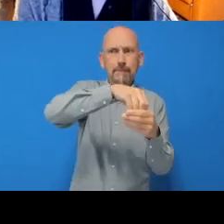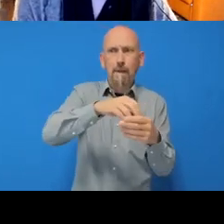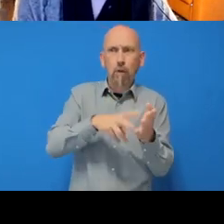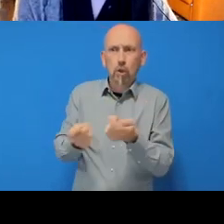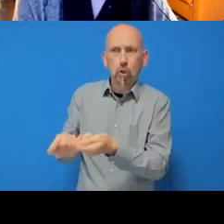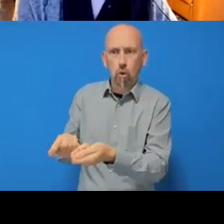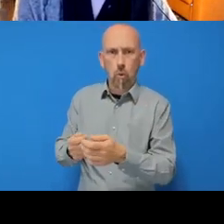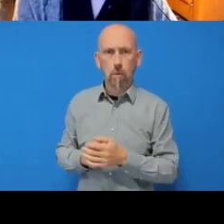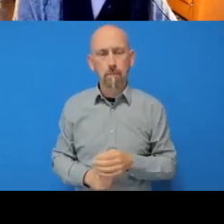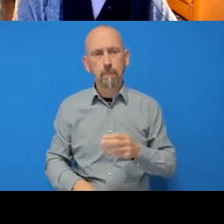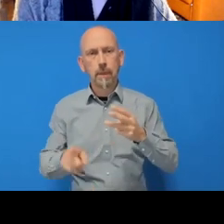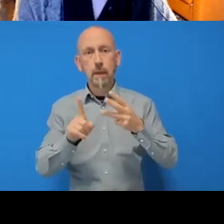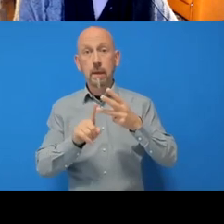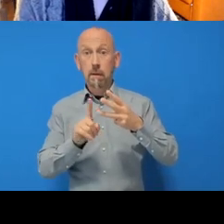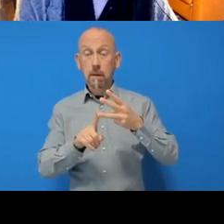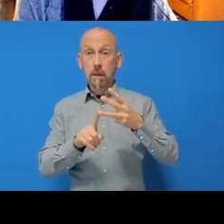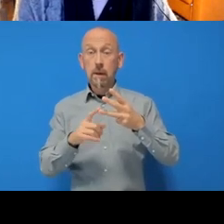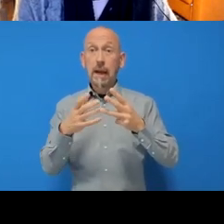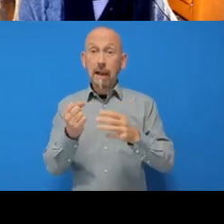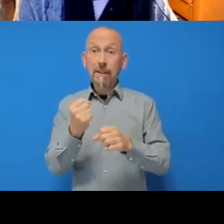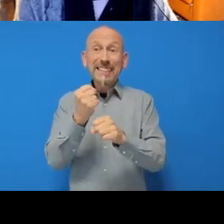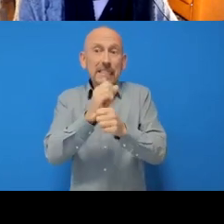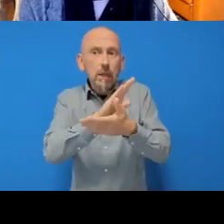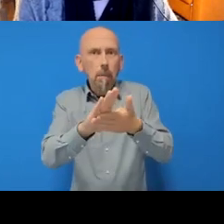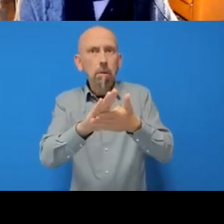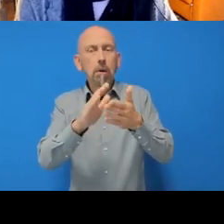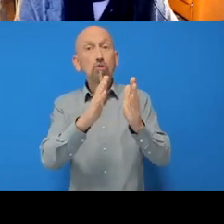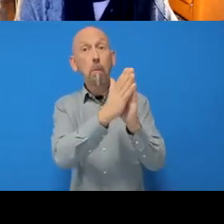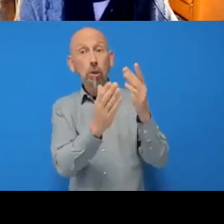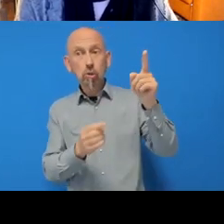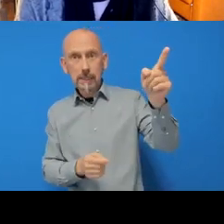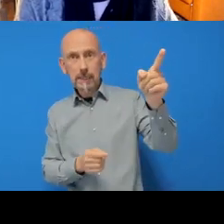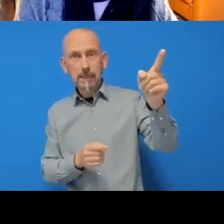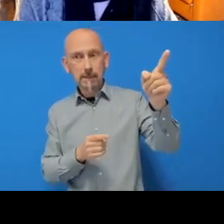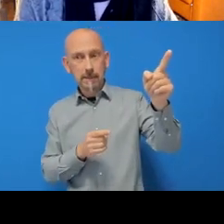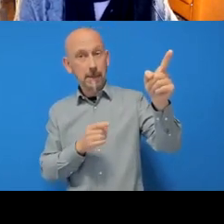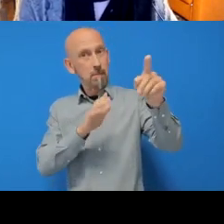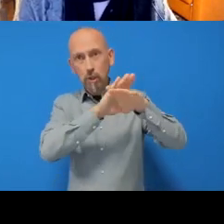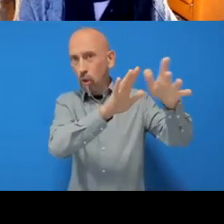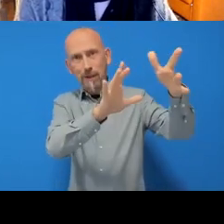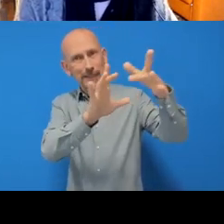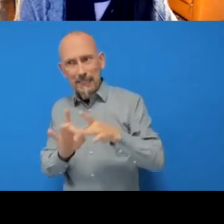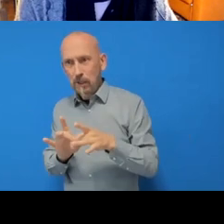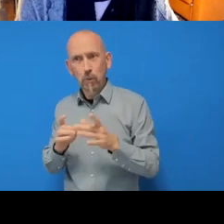have an existing GitHub repository online but it's not linked to RStudio in any way yet and you